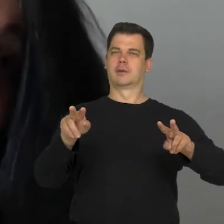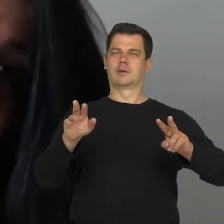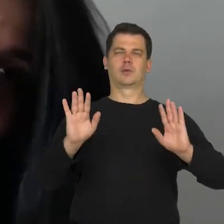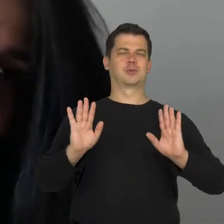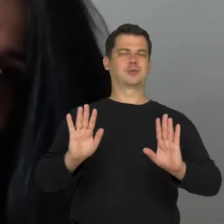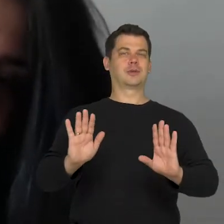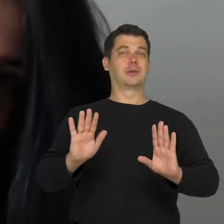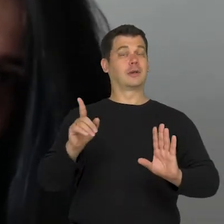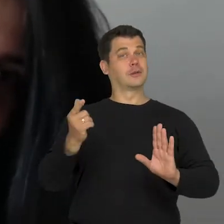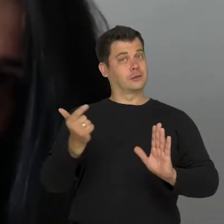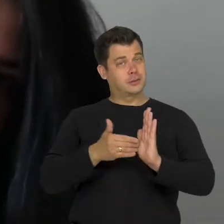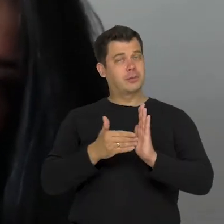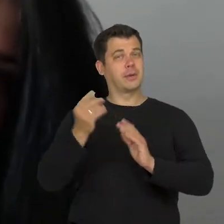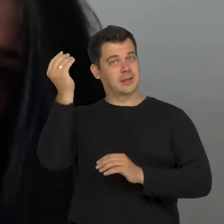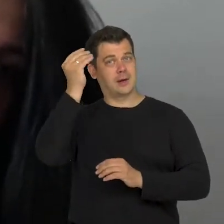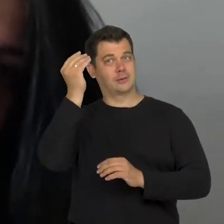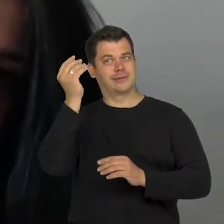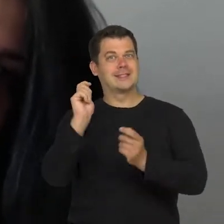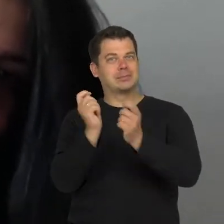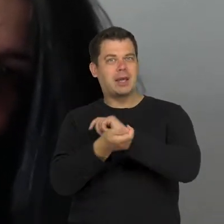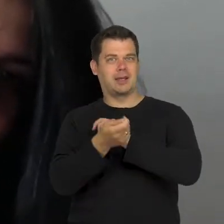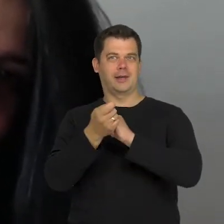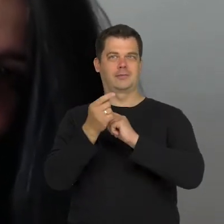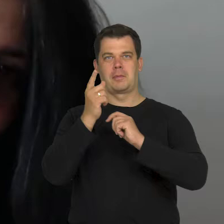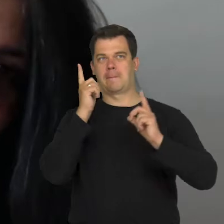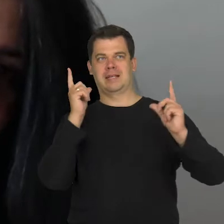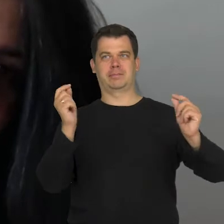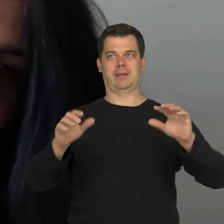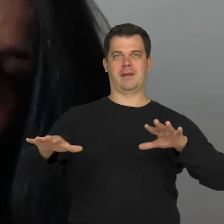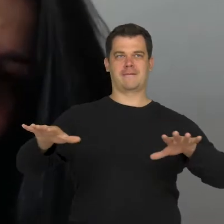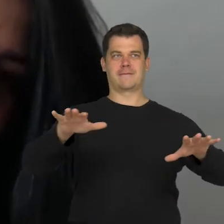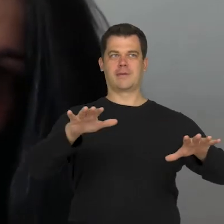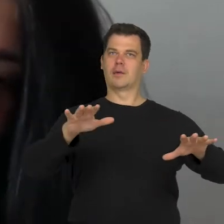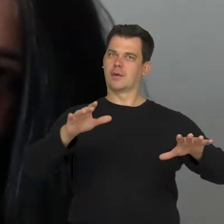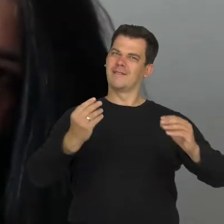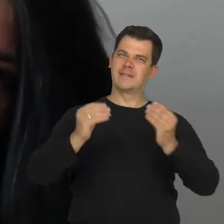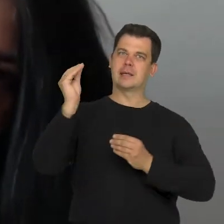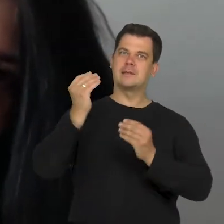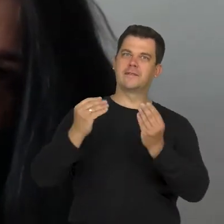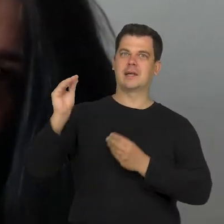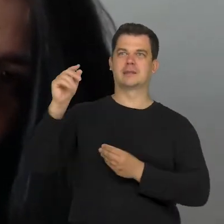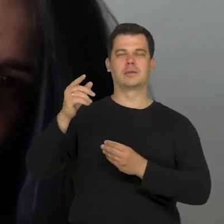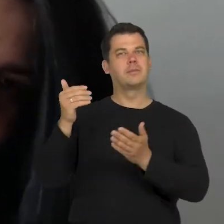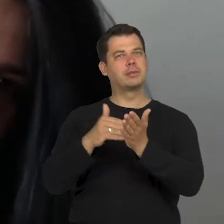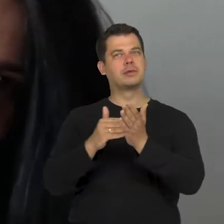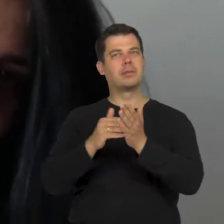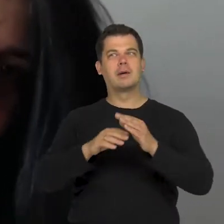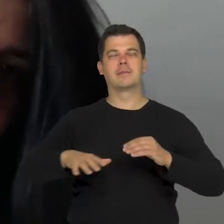and changed. So it is tempting to move it and use peripheral vision and play with all that